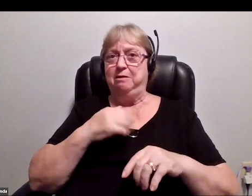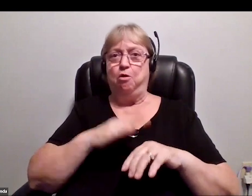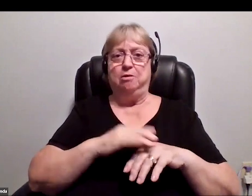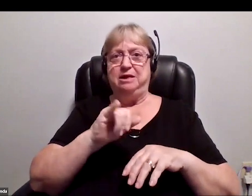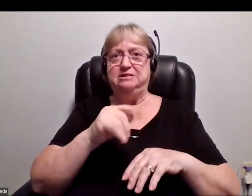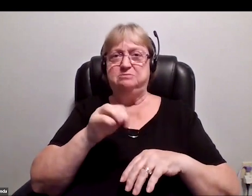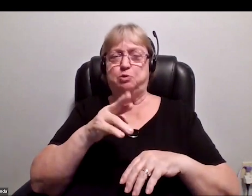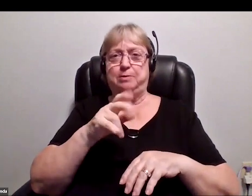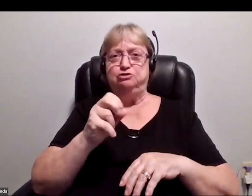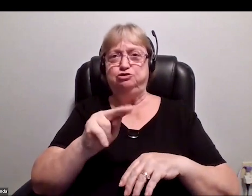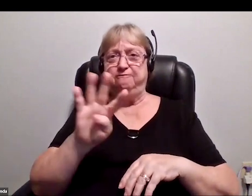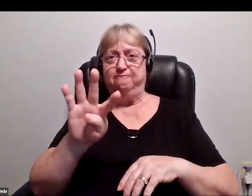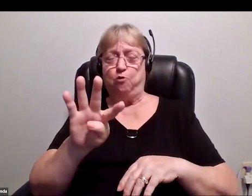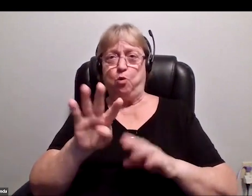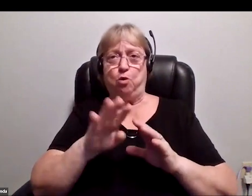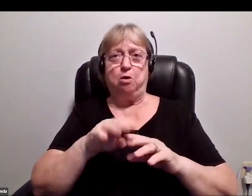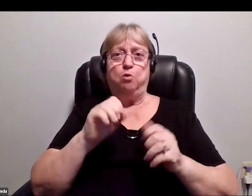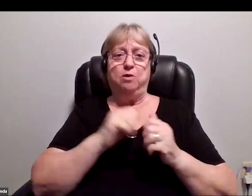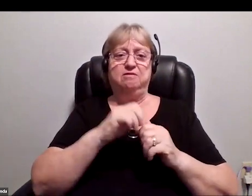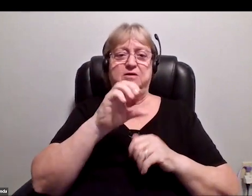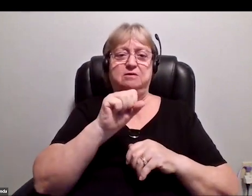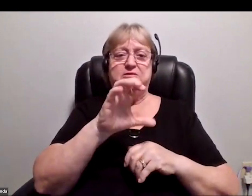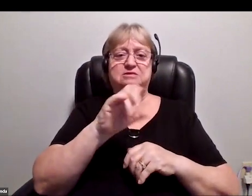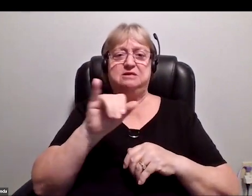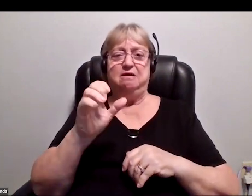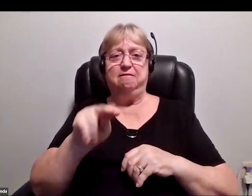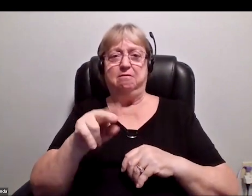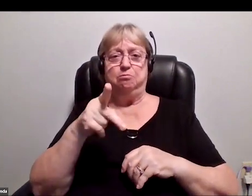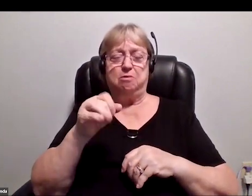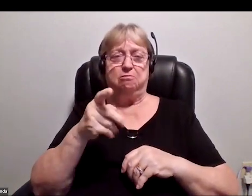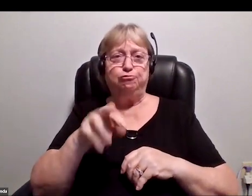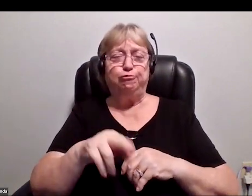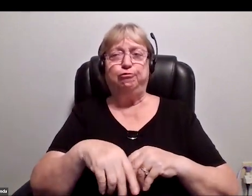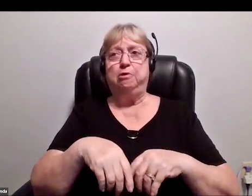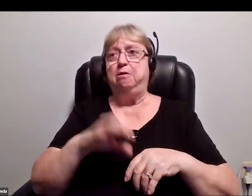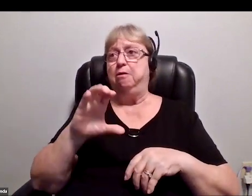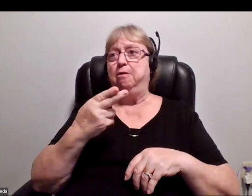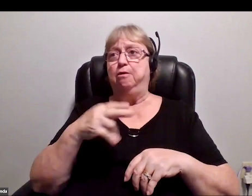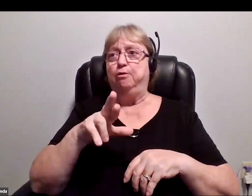with Sian Proctor and Chris and Jared.